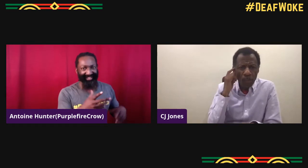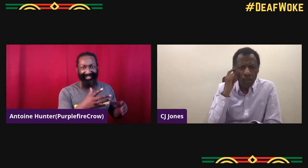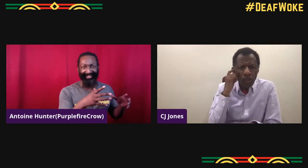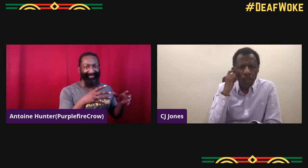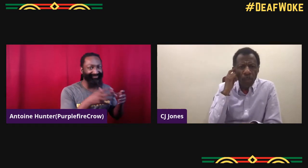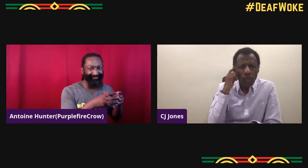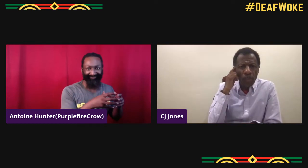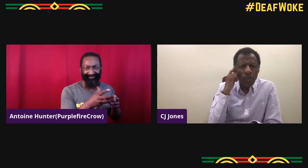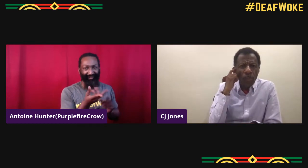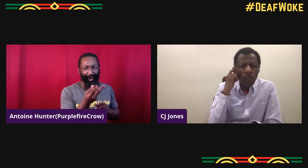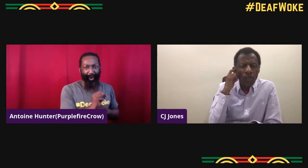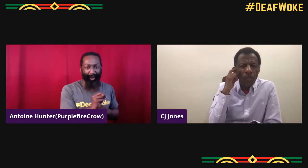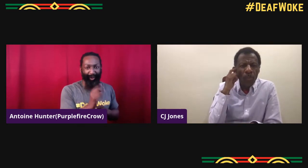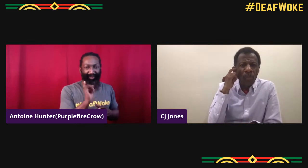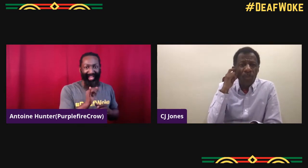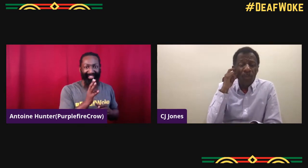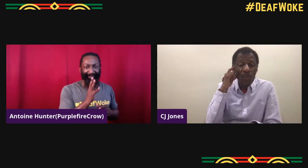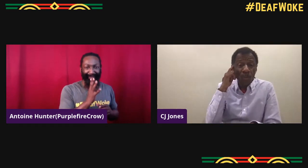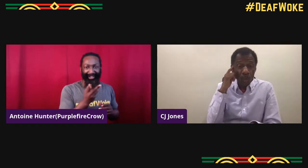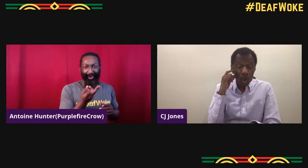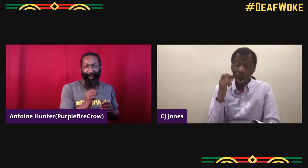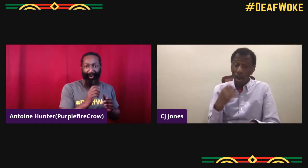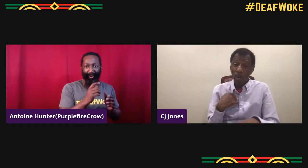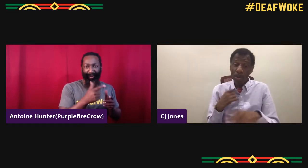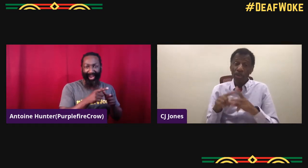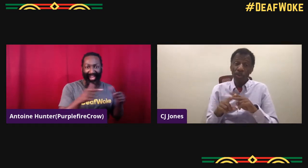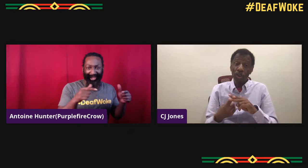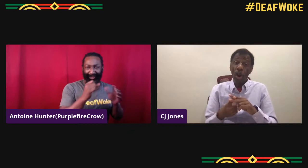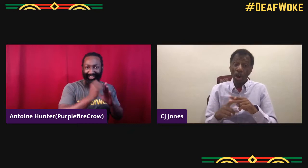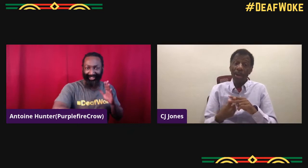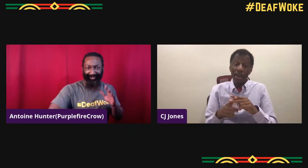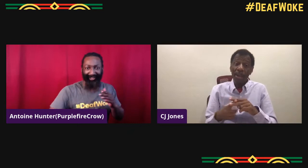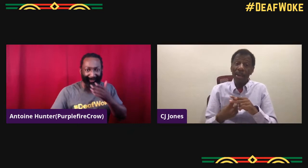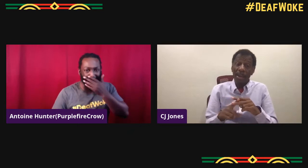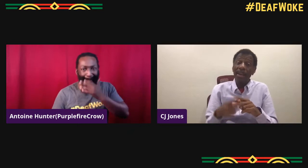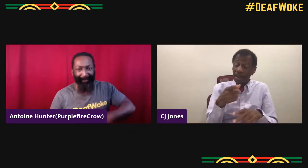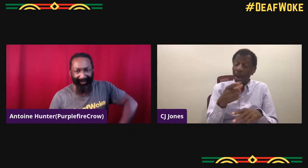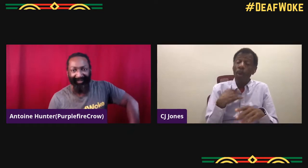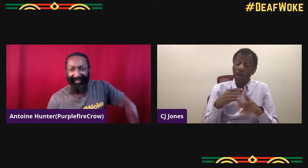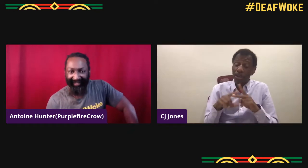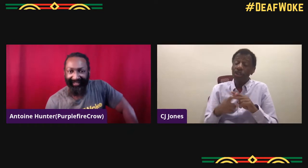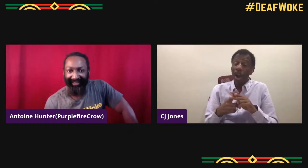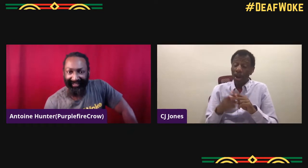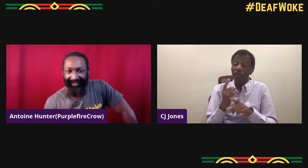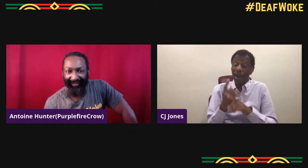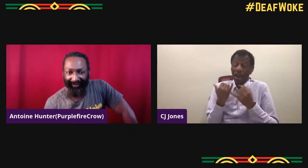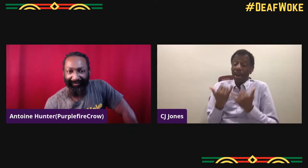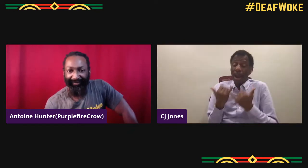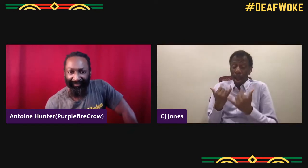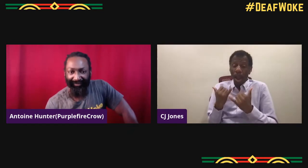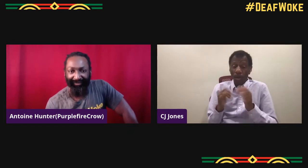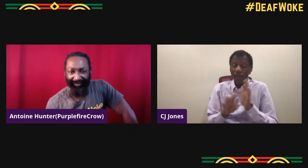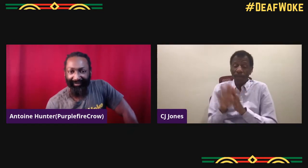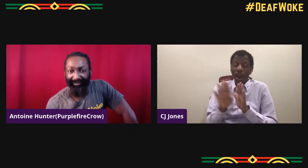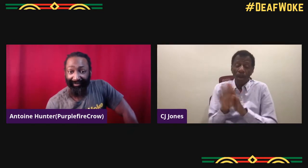Other deaf creators, you're on TV shows, you're speaking your own language through these scripts.